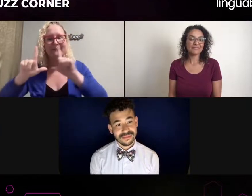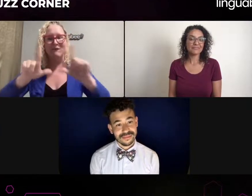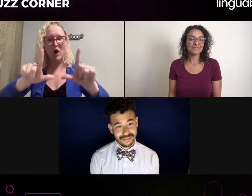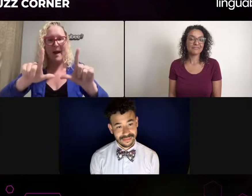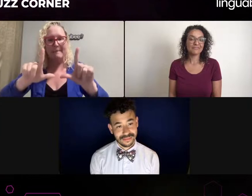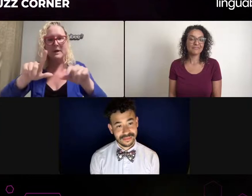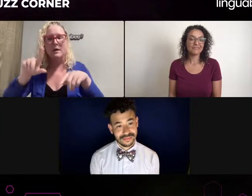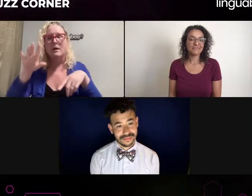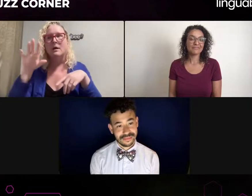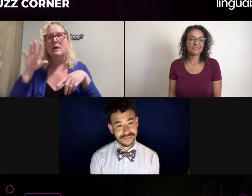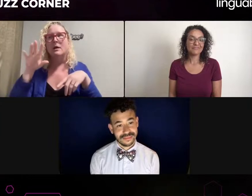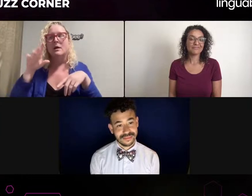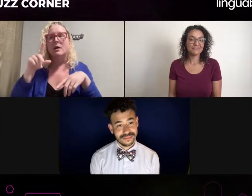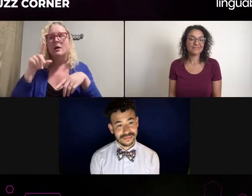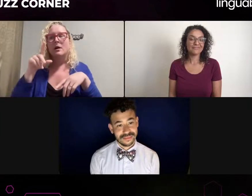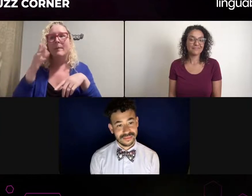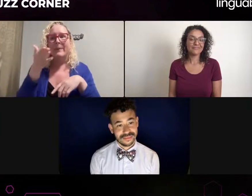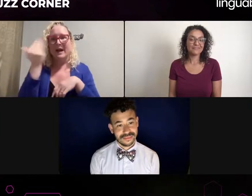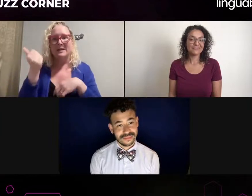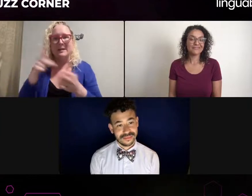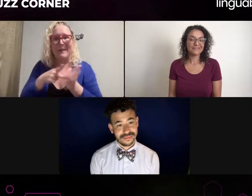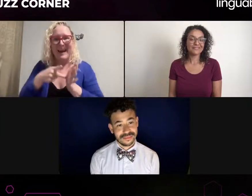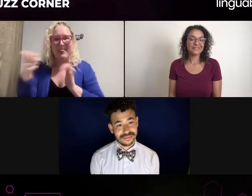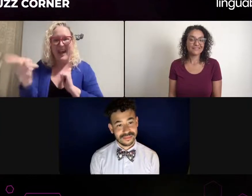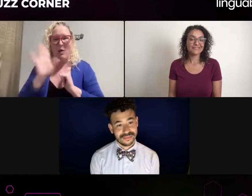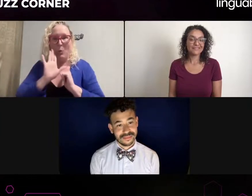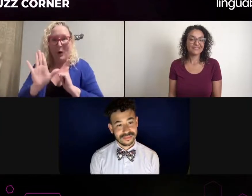Yeah, in general, you know, if I if I have an advance, I bring in my preferred interpreter.